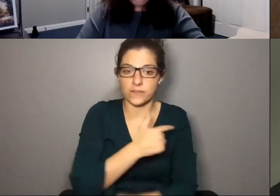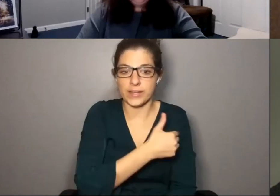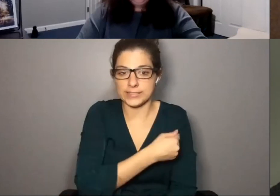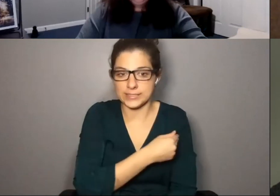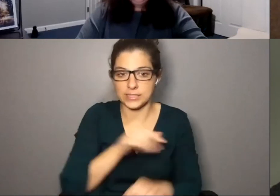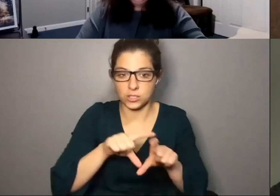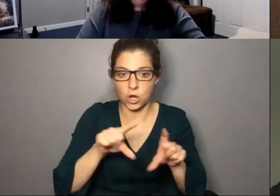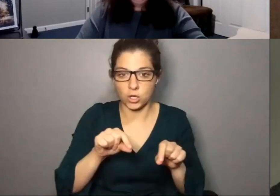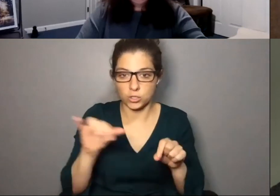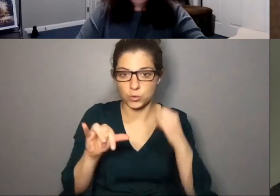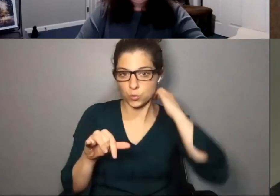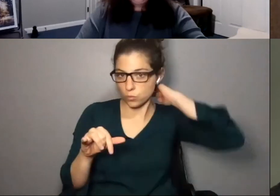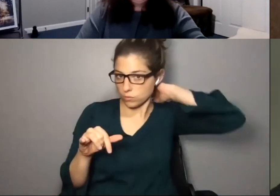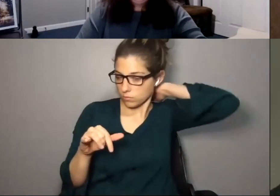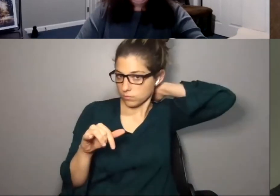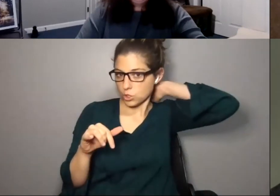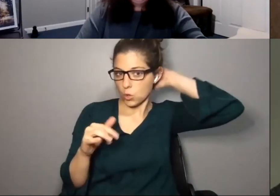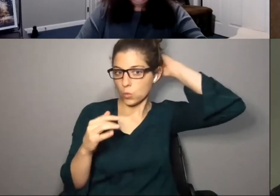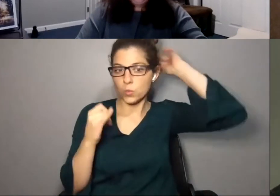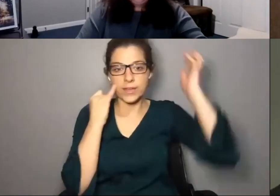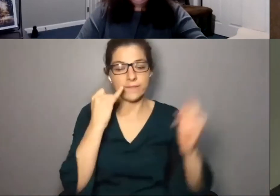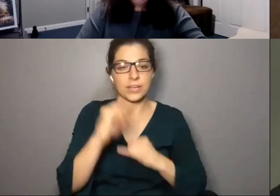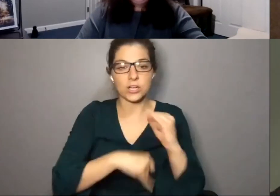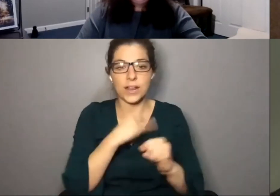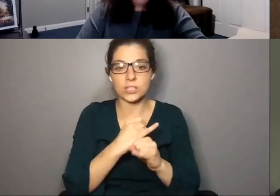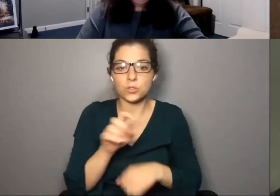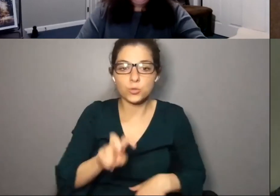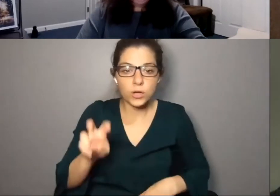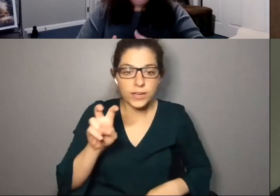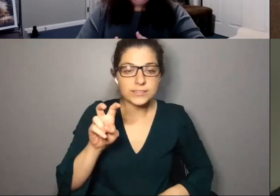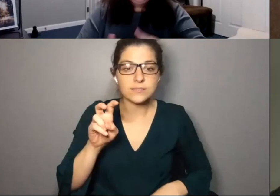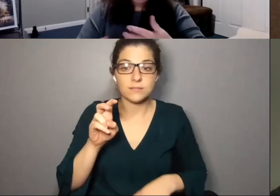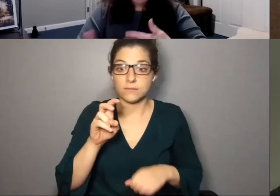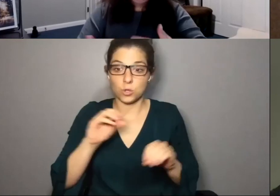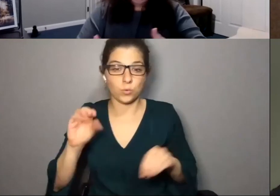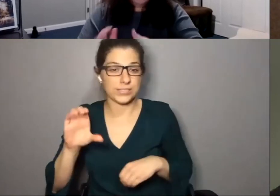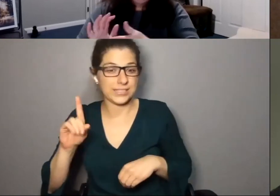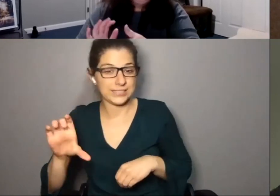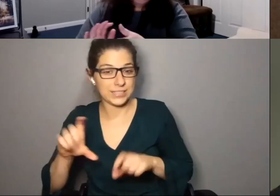International vaccine cards so that if you have International tourists and they don't have a CDC card,